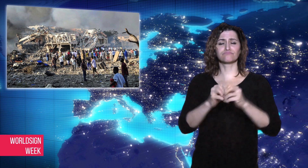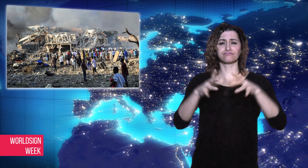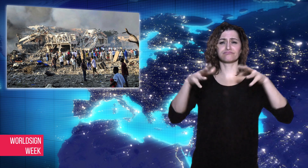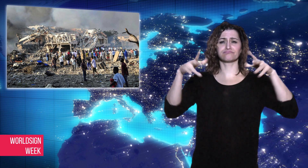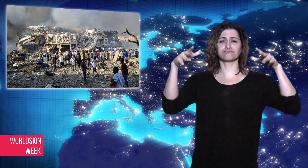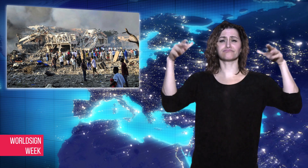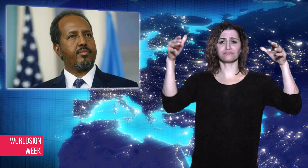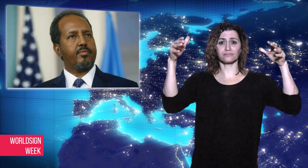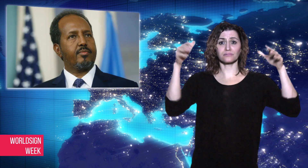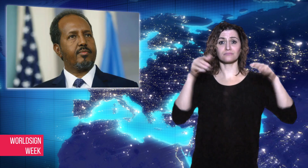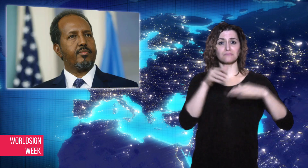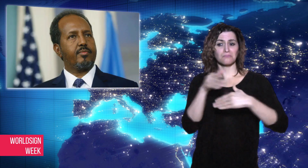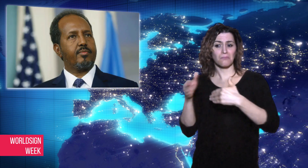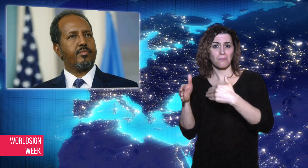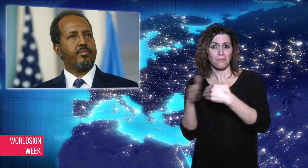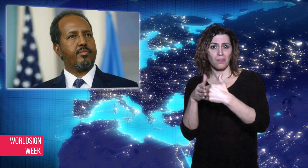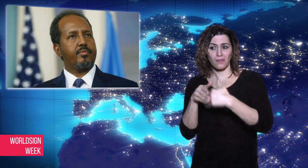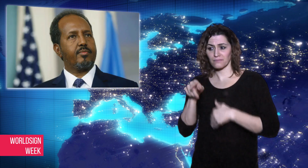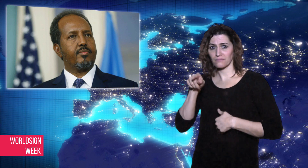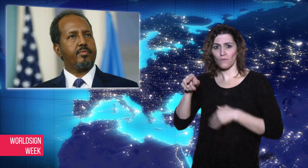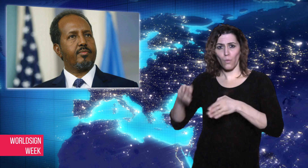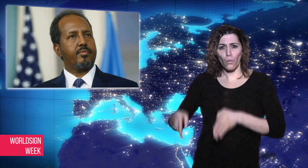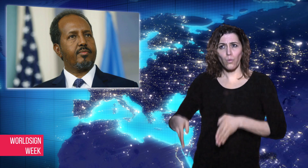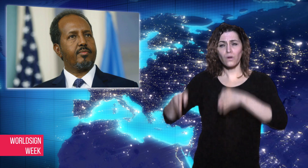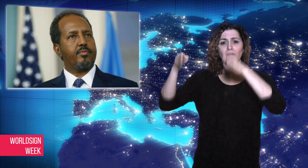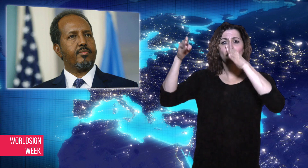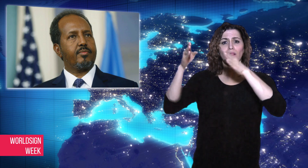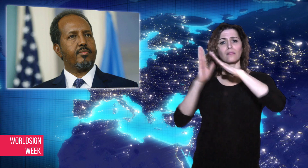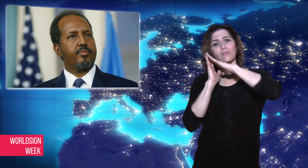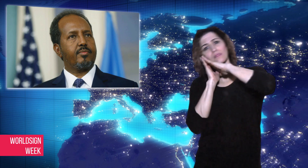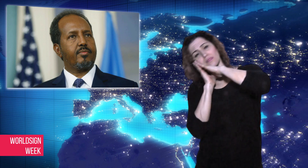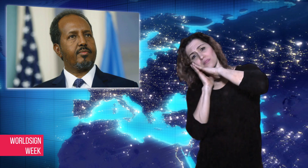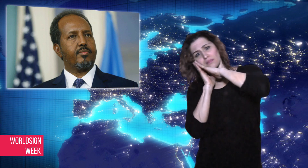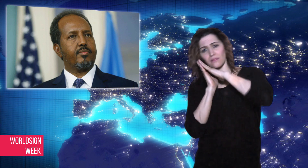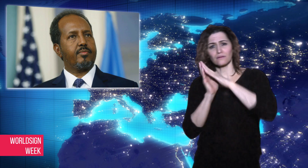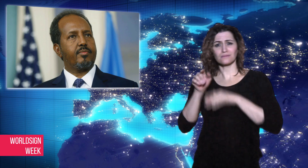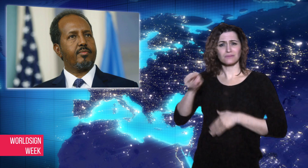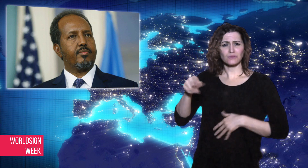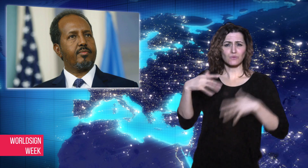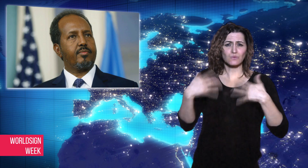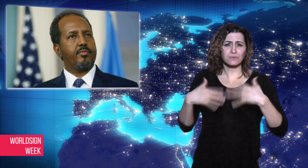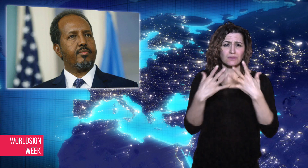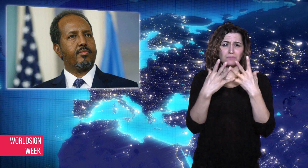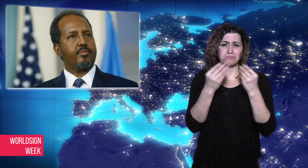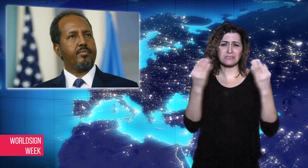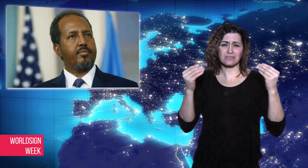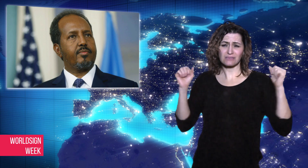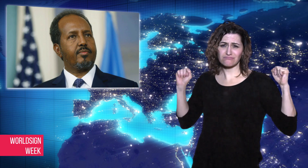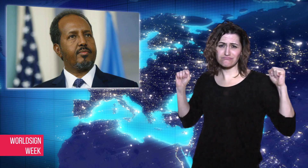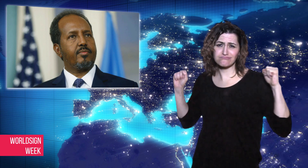popular hotel in Mogadishu on Saturday.